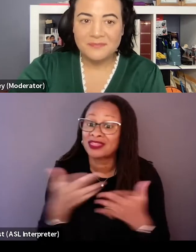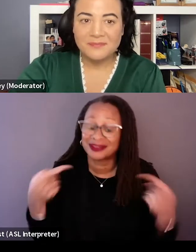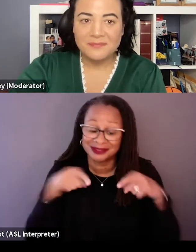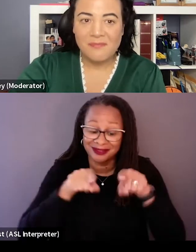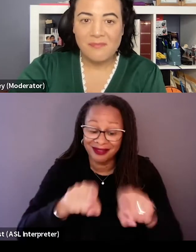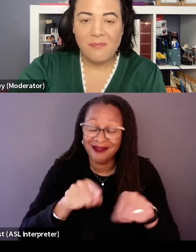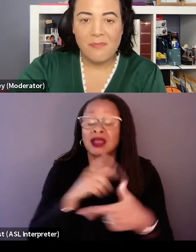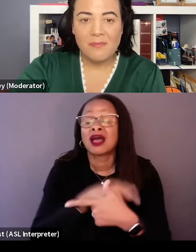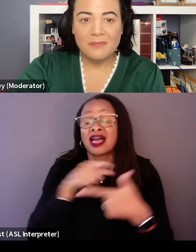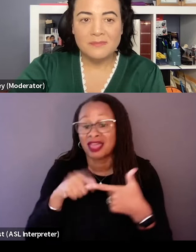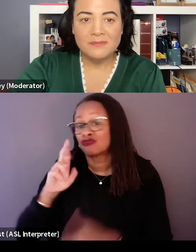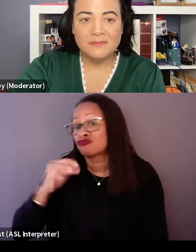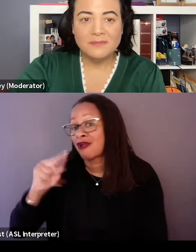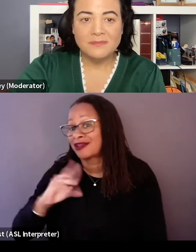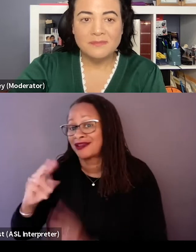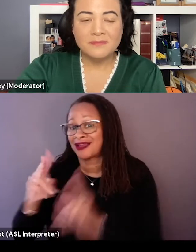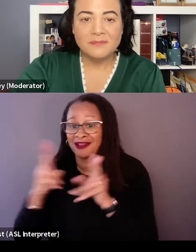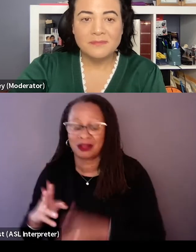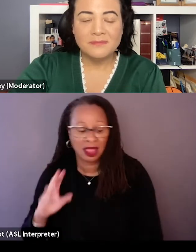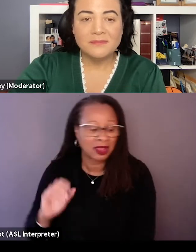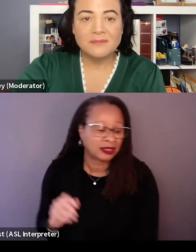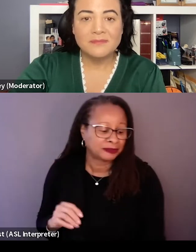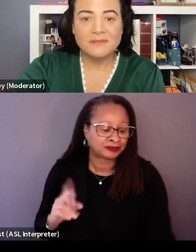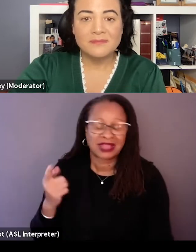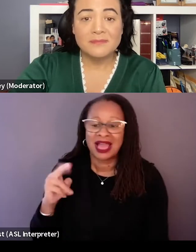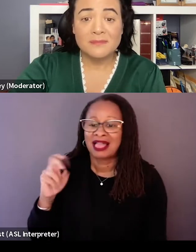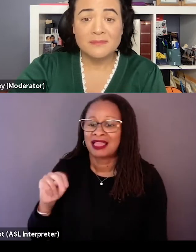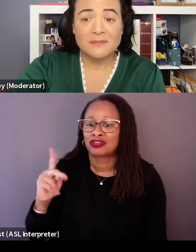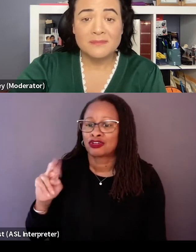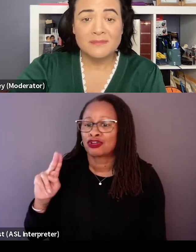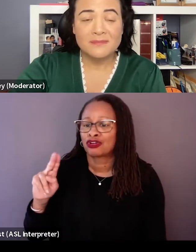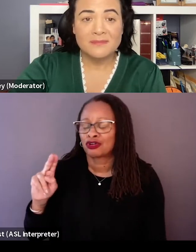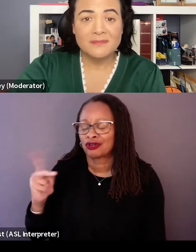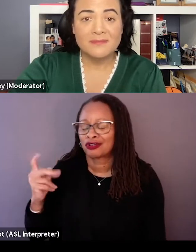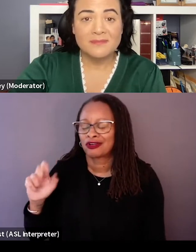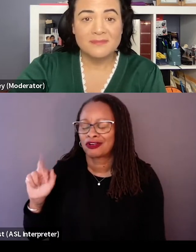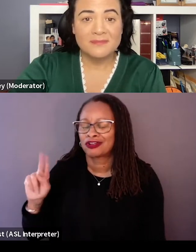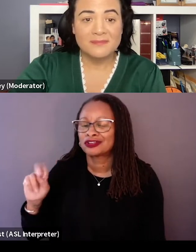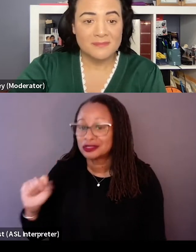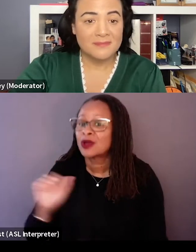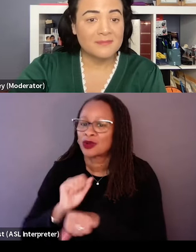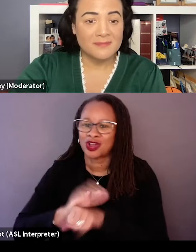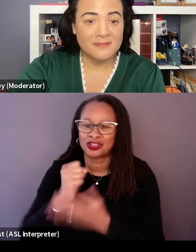And then Ryan and our editor, Helen Kerns, you can speak to this, Ryan now worked on a script with all of that information.